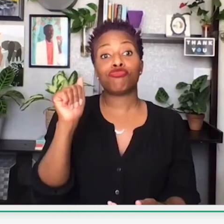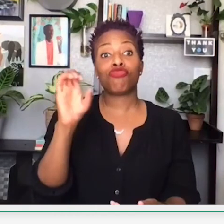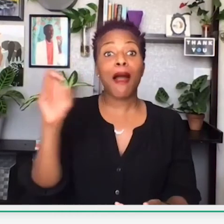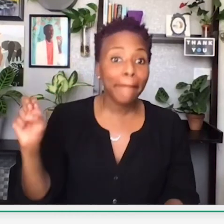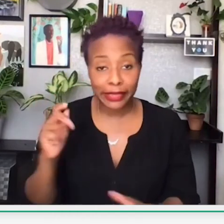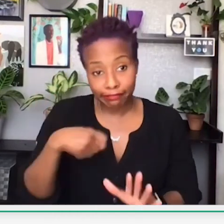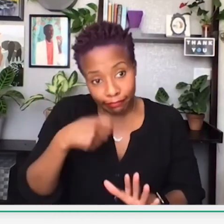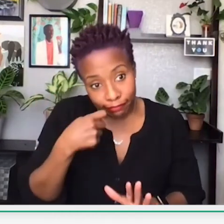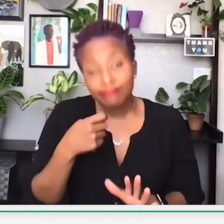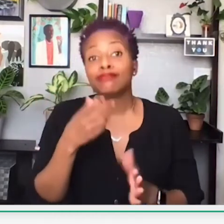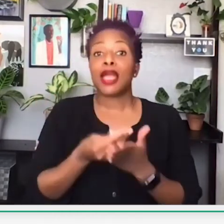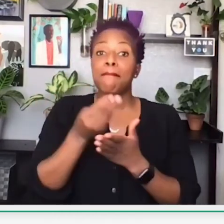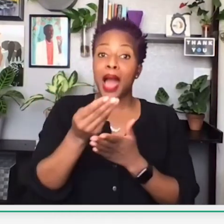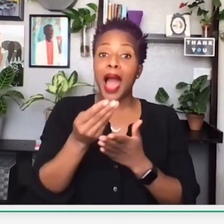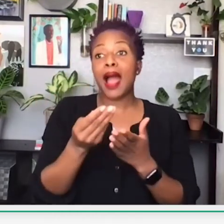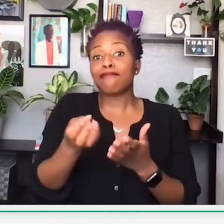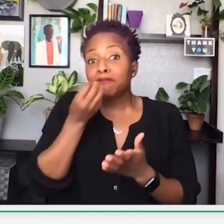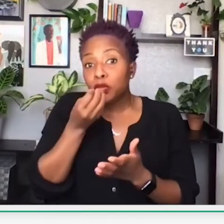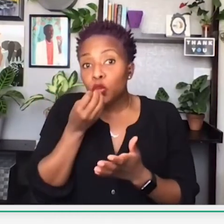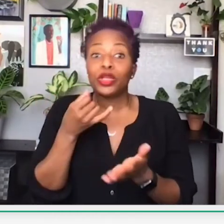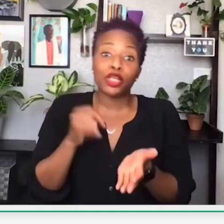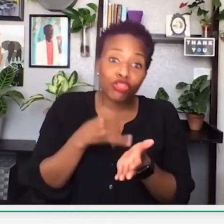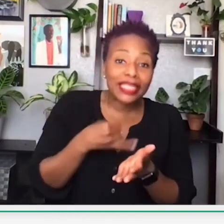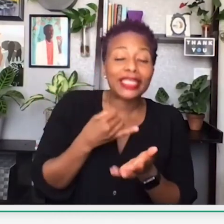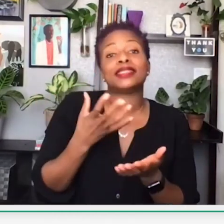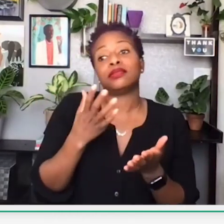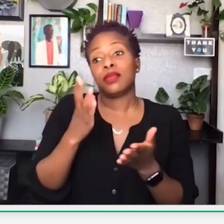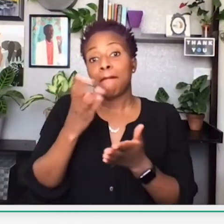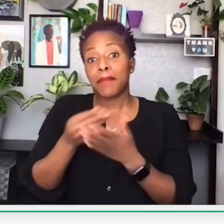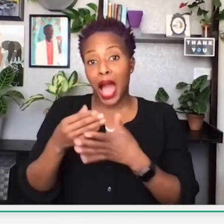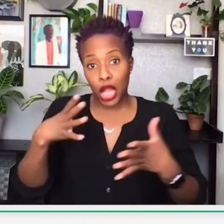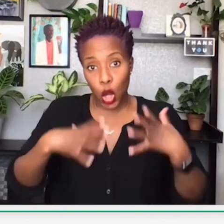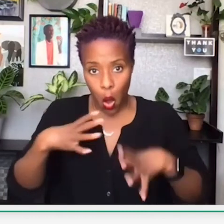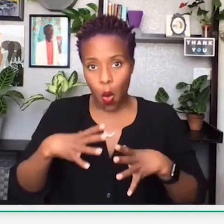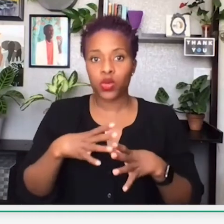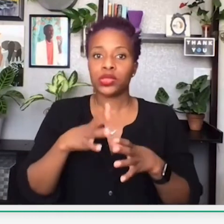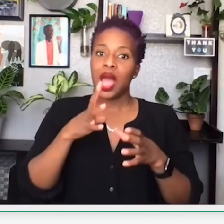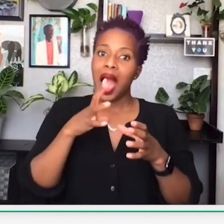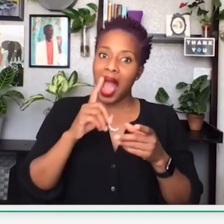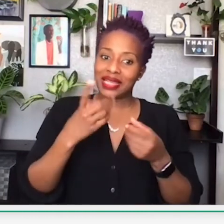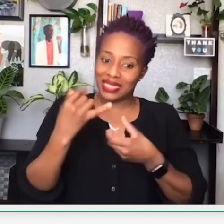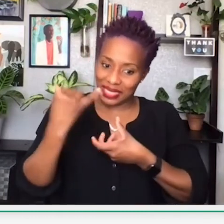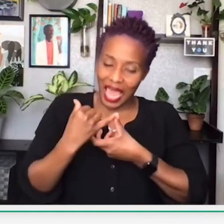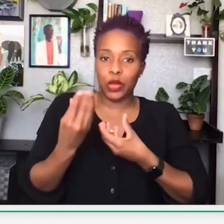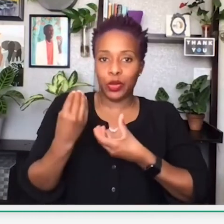And I decide to purchase some ramen, or purchase some food or clothing